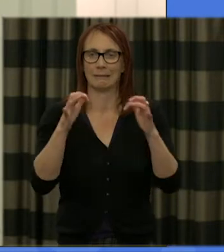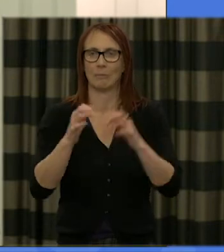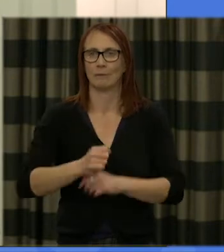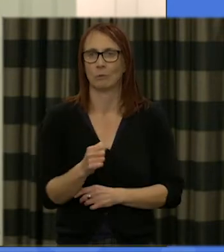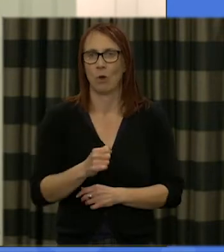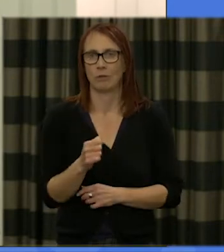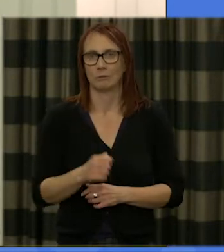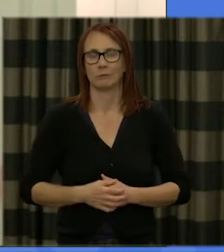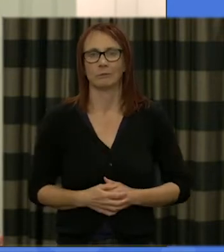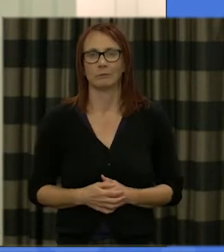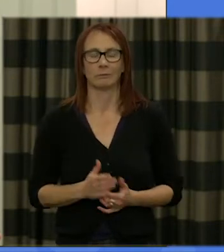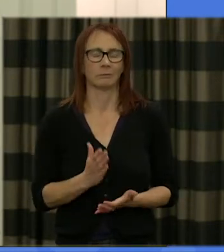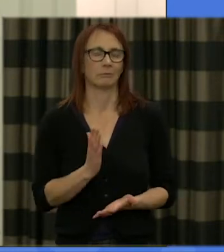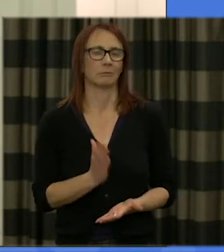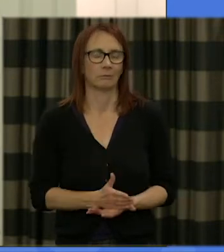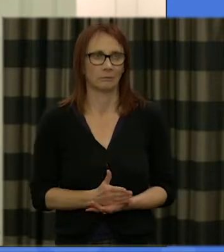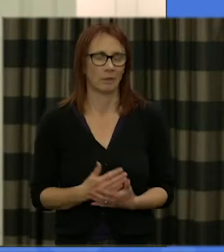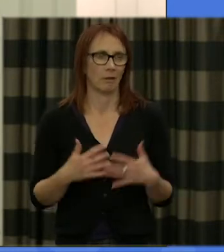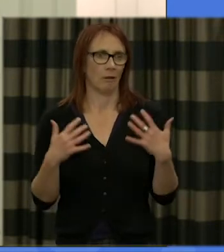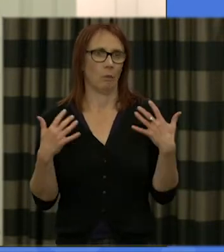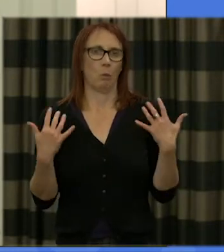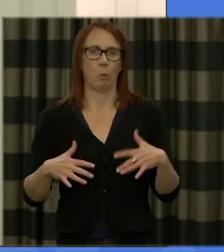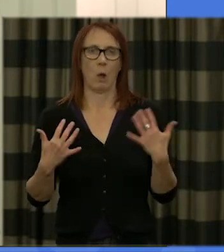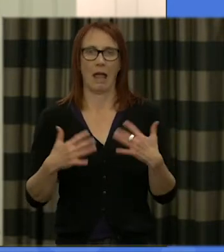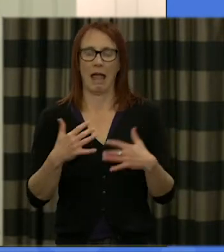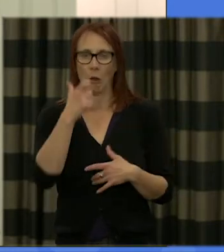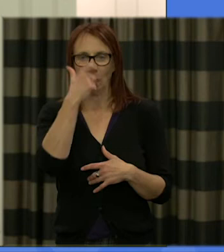it is incredibly heartening to see so many familiar faces in the room again